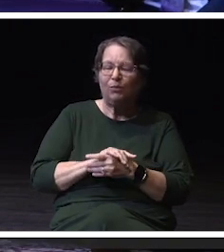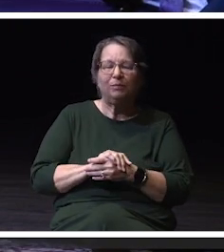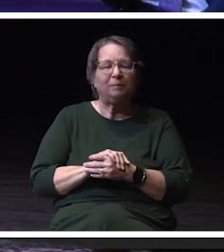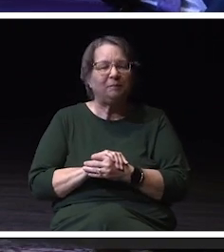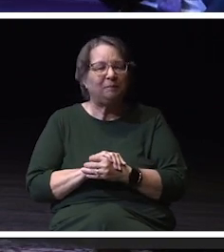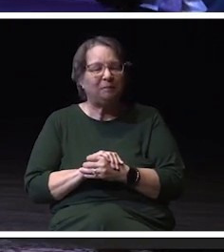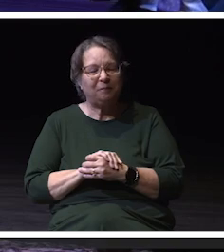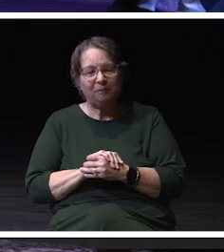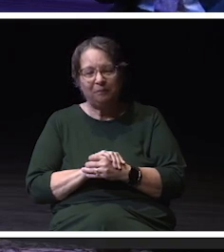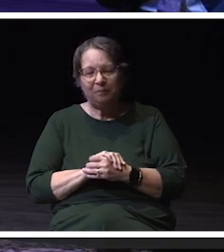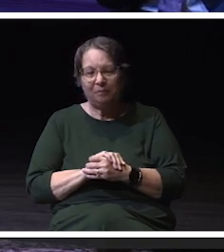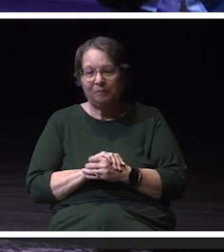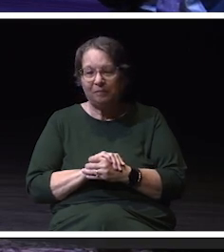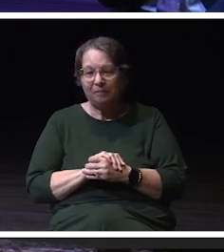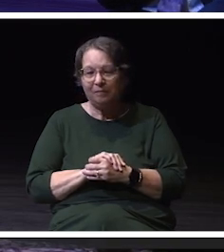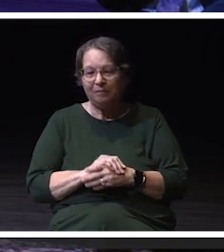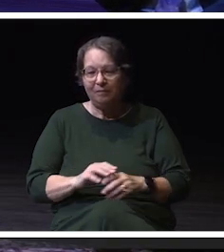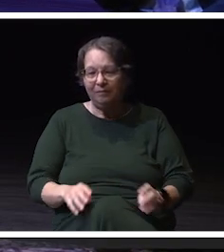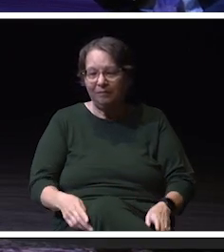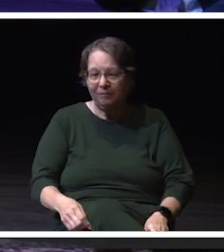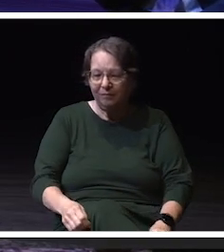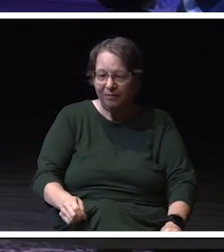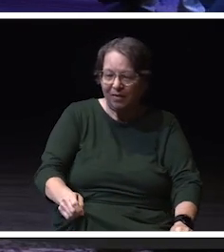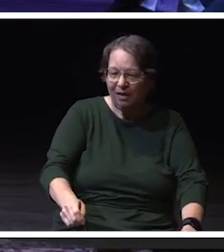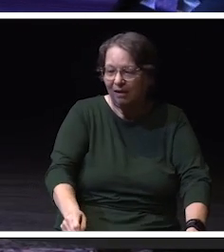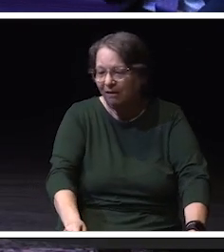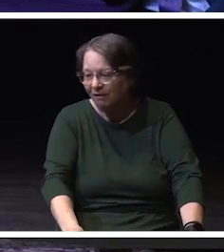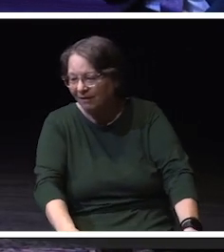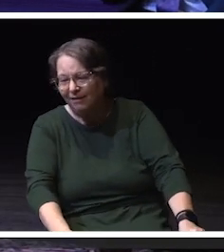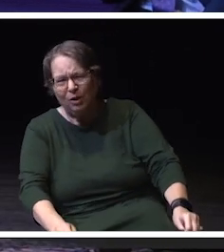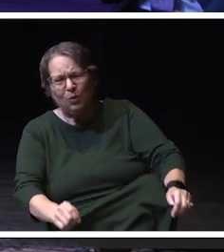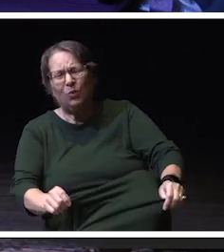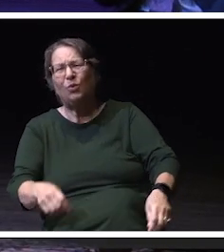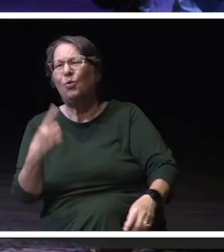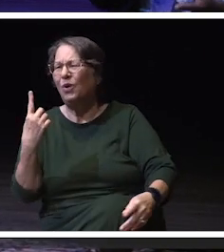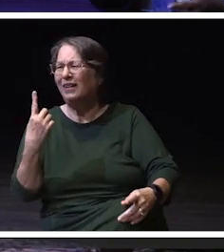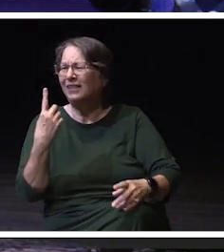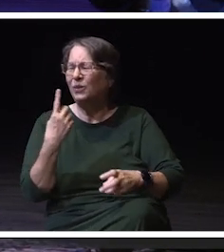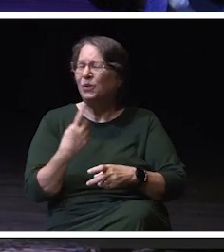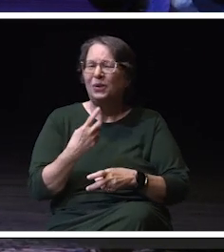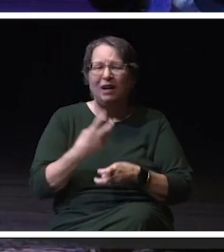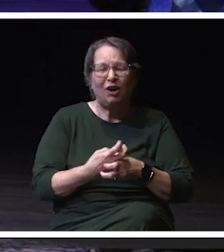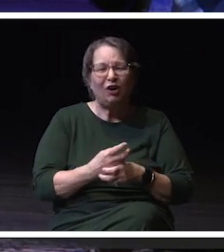What one? That's, that's hard. But if I had to pick one,